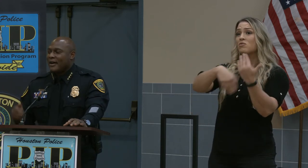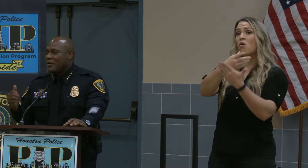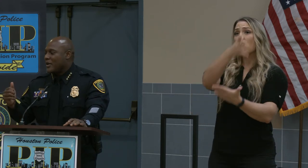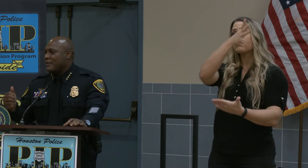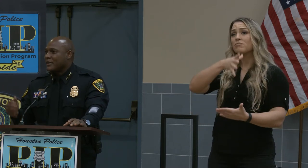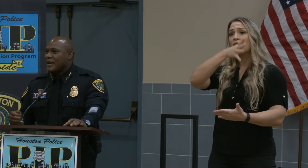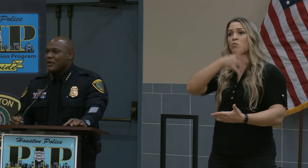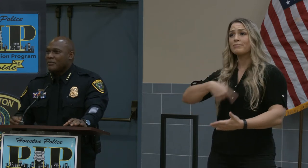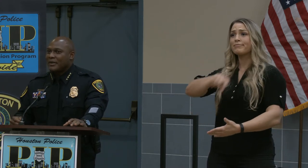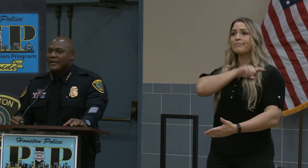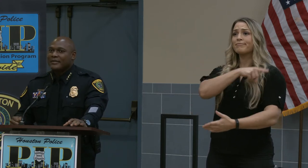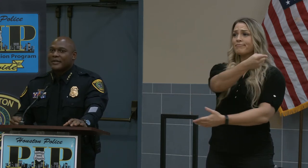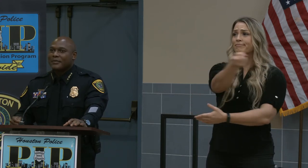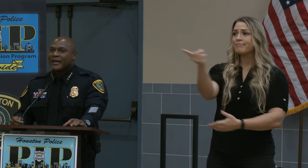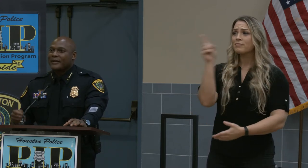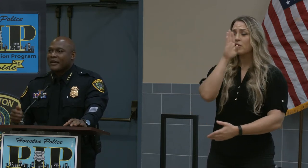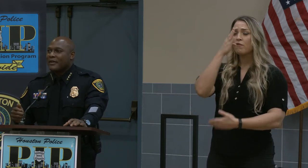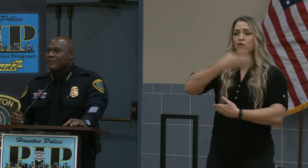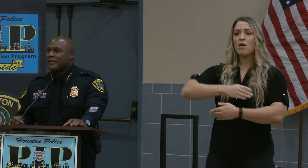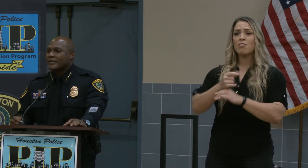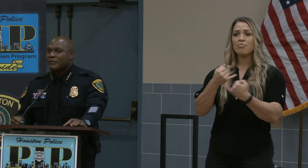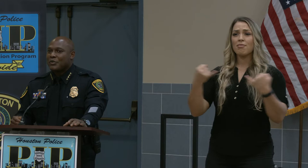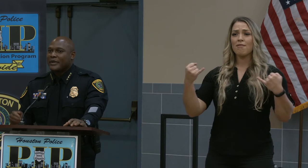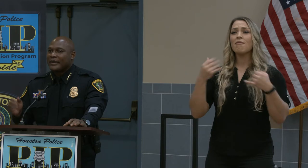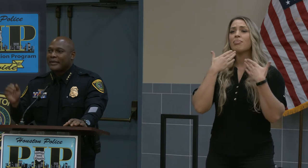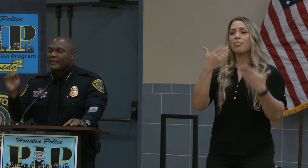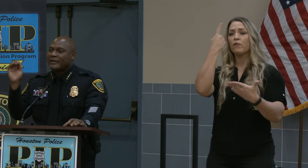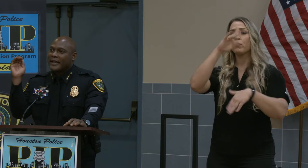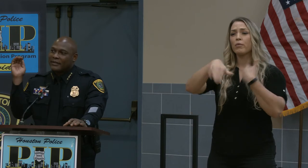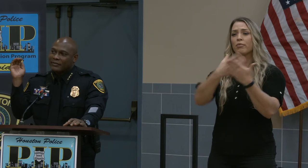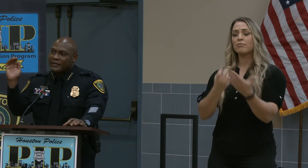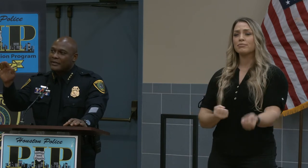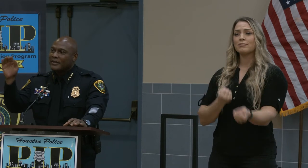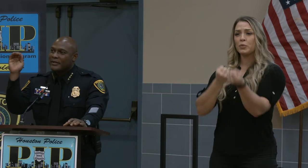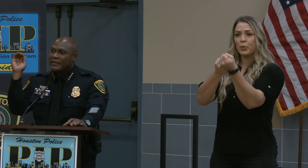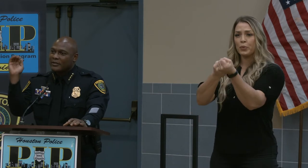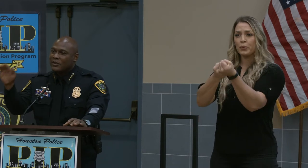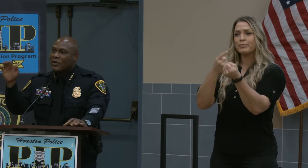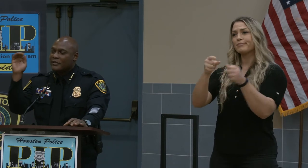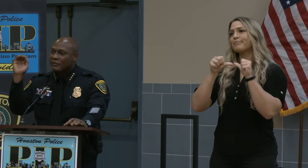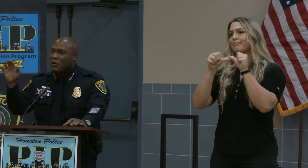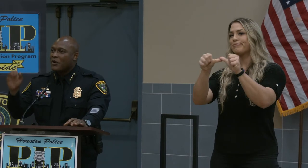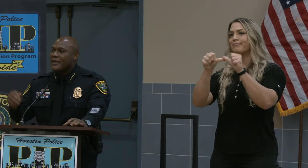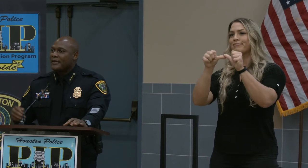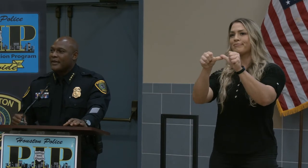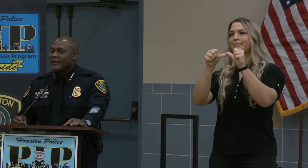the way to upper leadership, thank y'all for the support. Thanks for continuing to charge forward